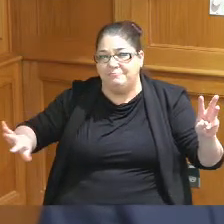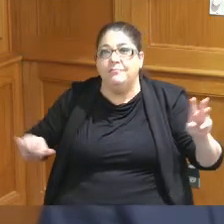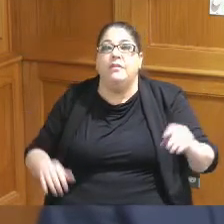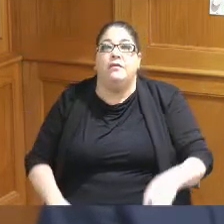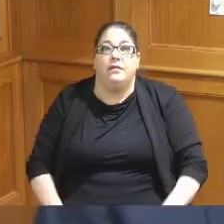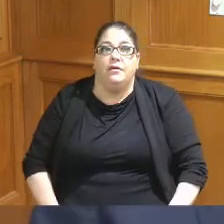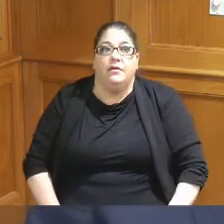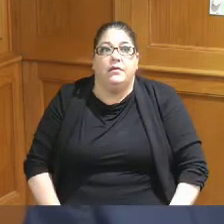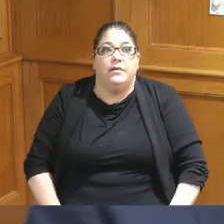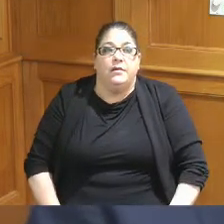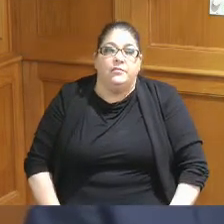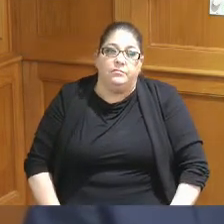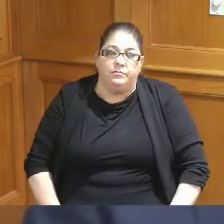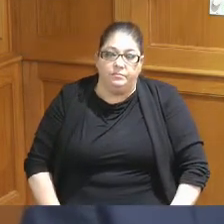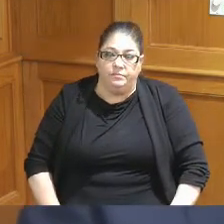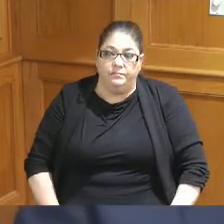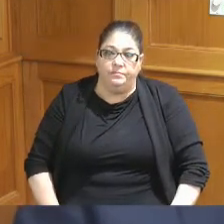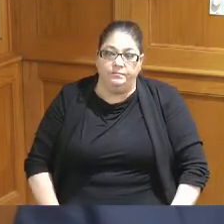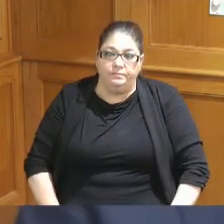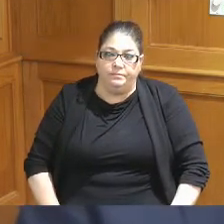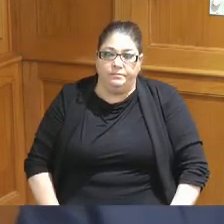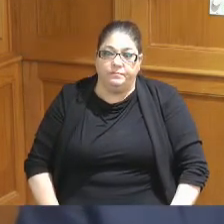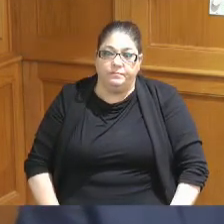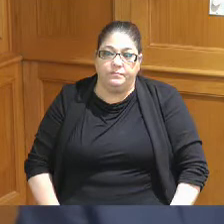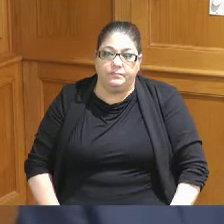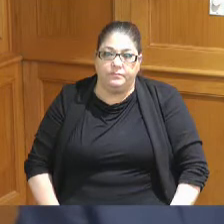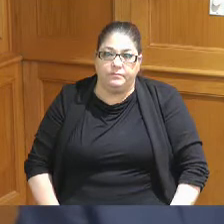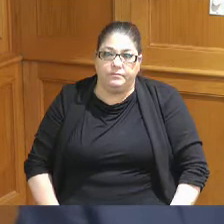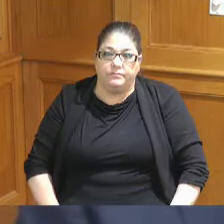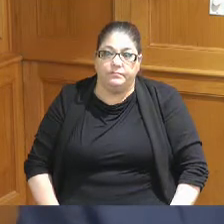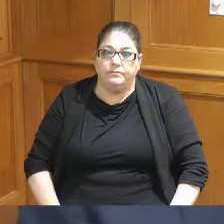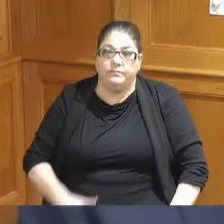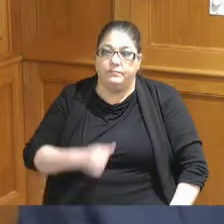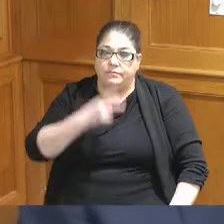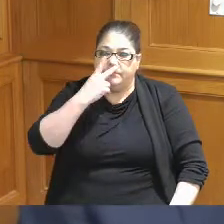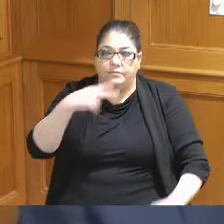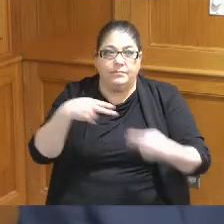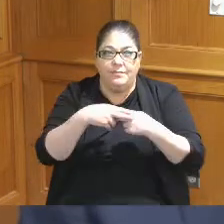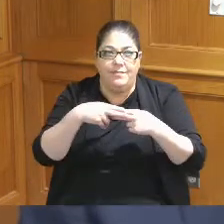so one other thing and I didn't I had not seen the slide that the last slide that President